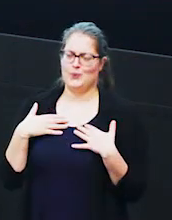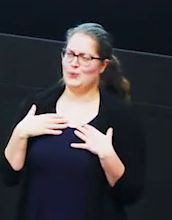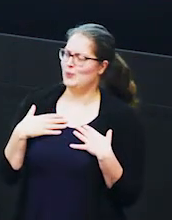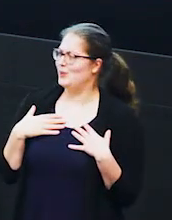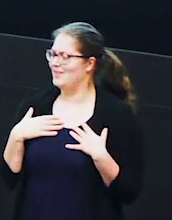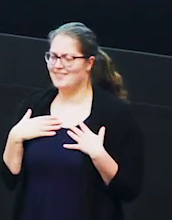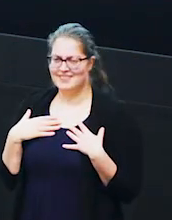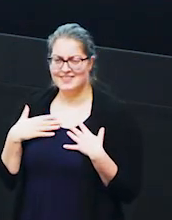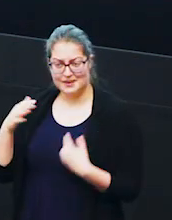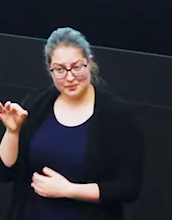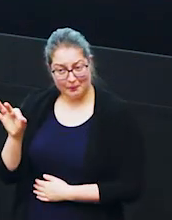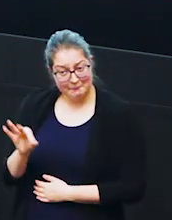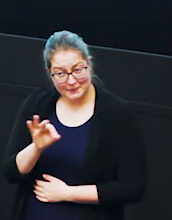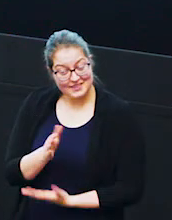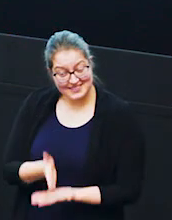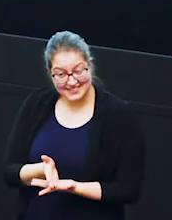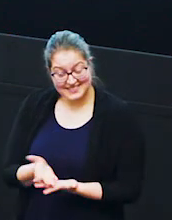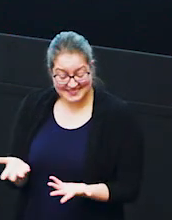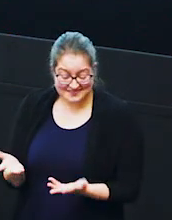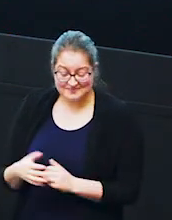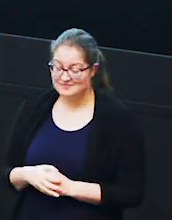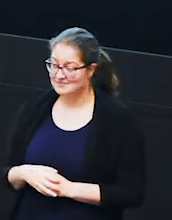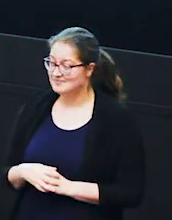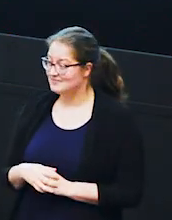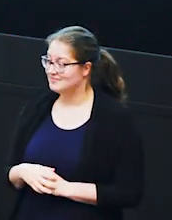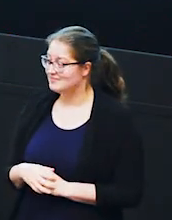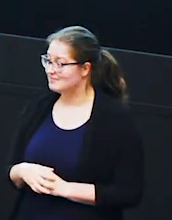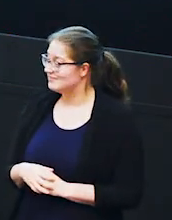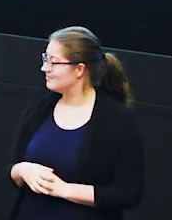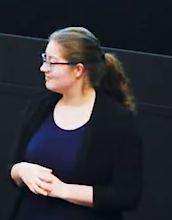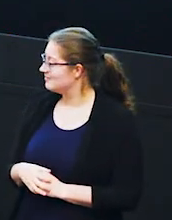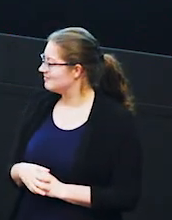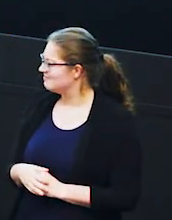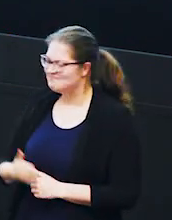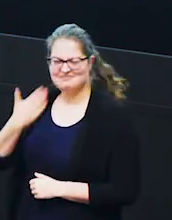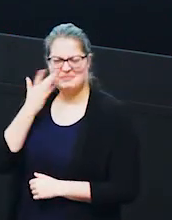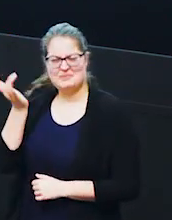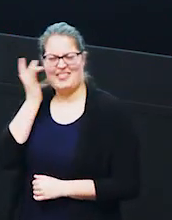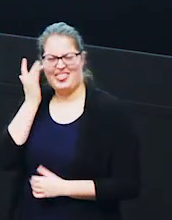you know that elephants are scared of bees now it might seem a bit silly because you might think